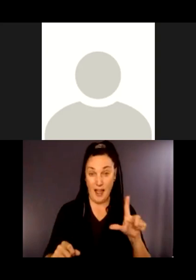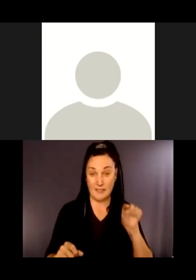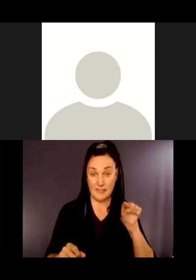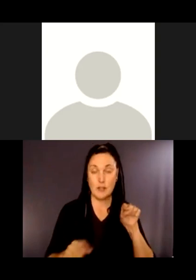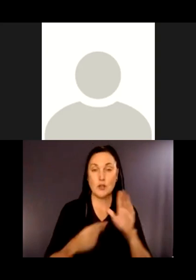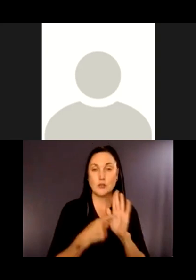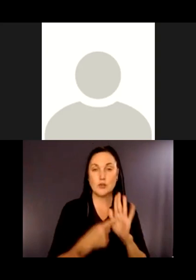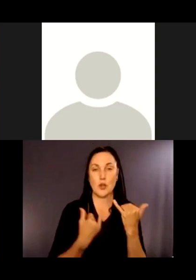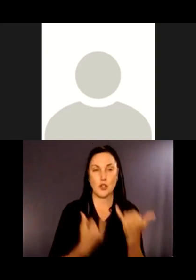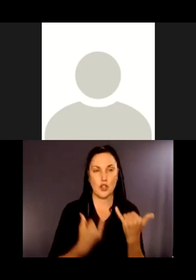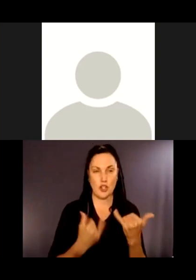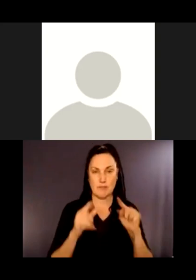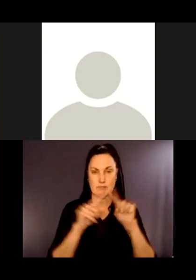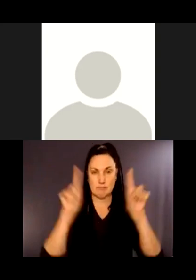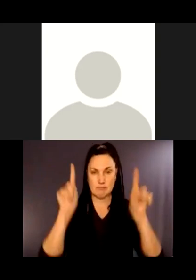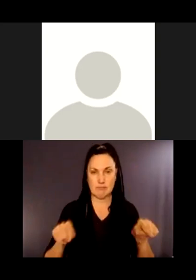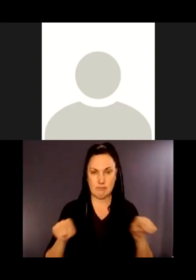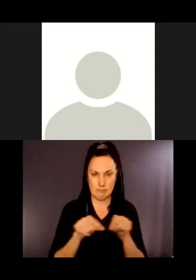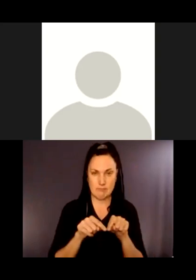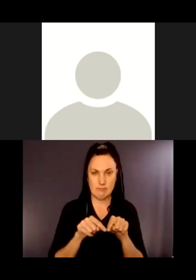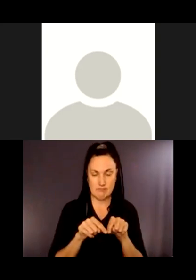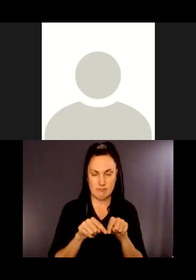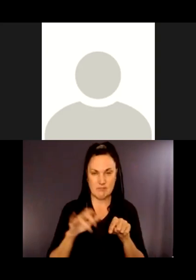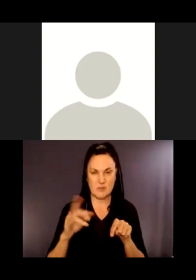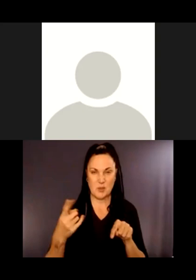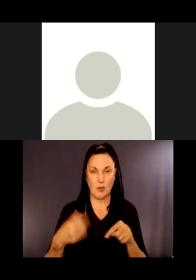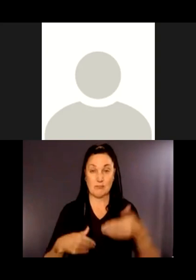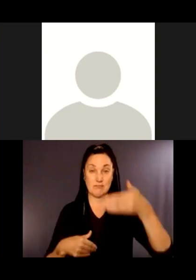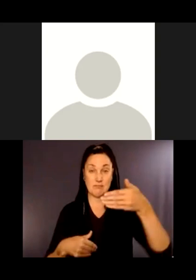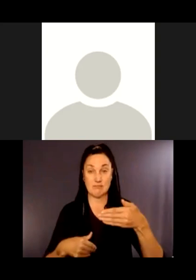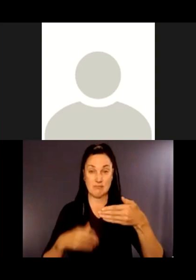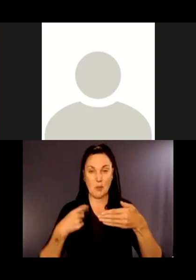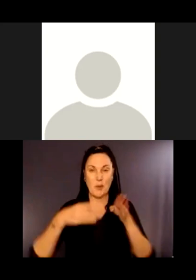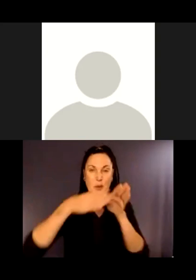It's got a small roof over the sign, and the sign includes a